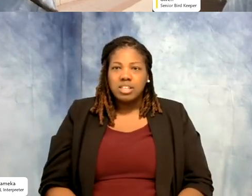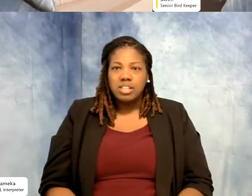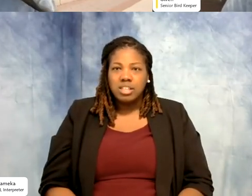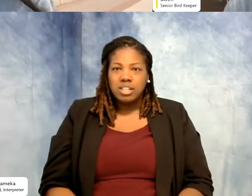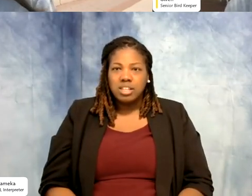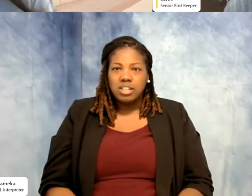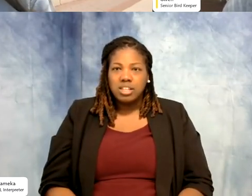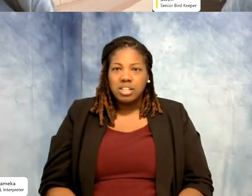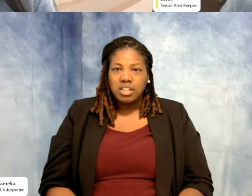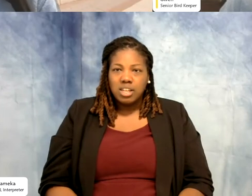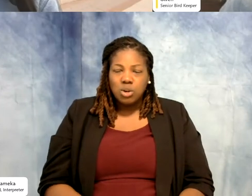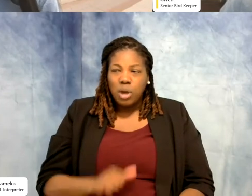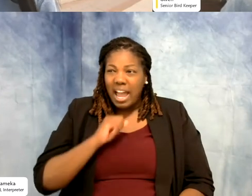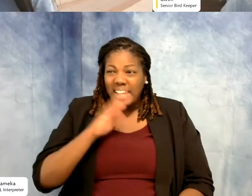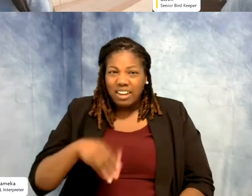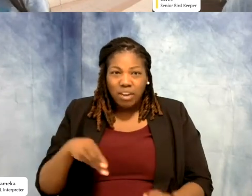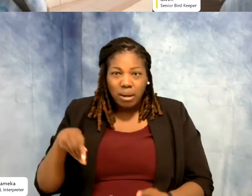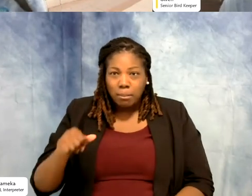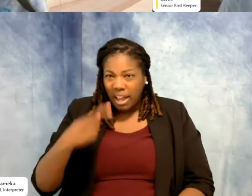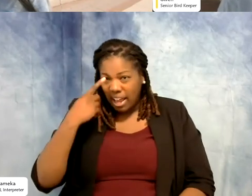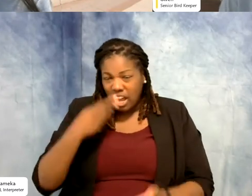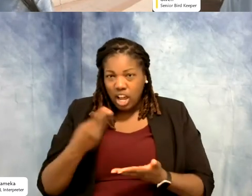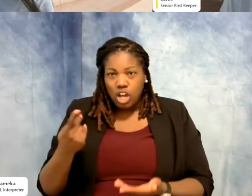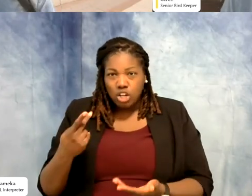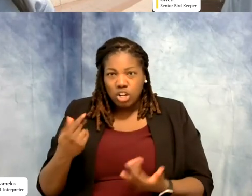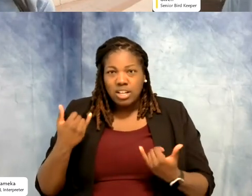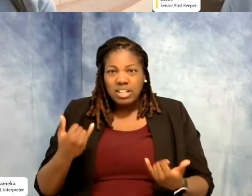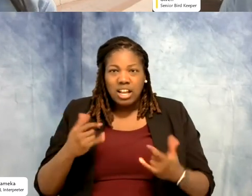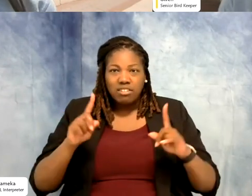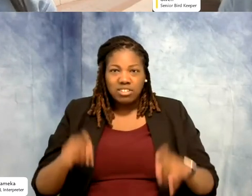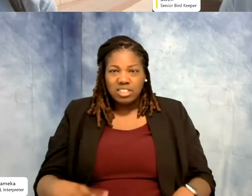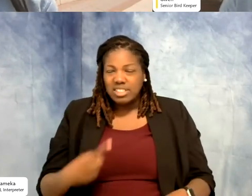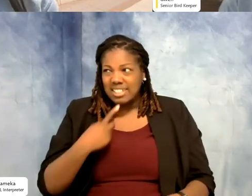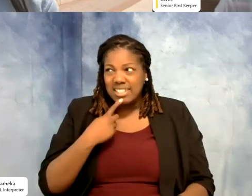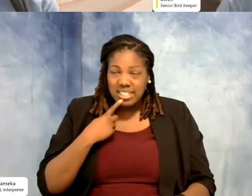home every dog that we could find. So to take that test and for it to say that? And I go back in